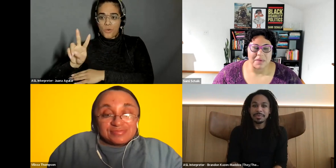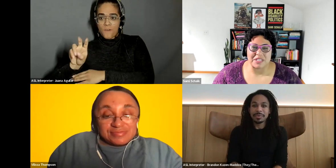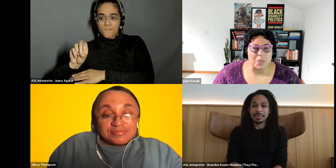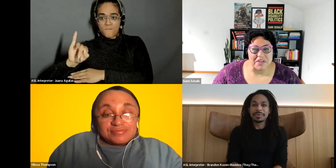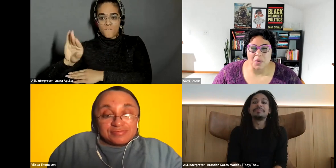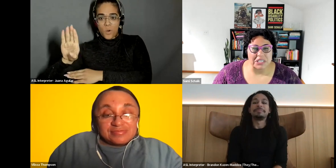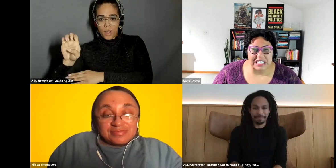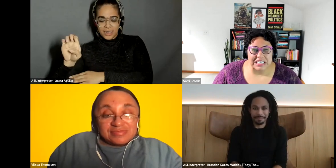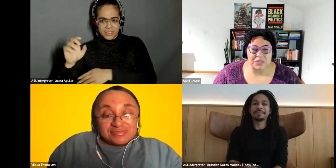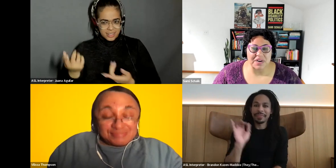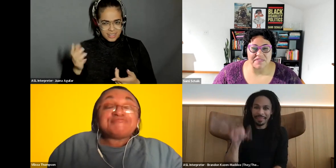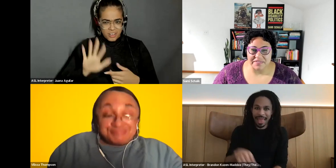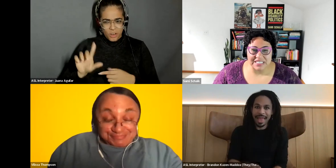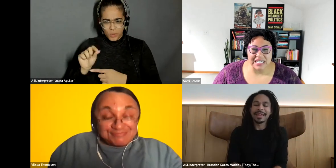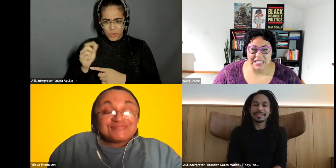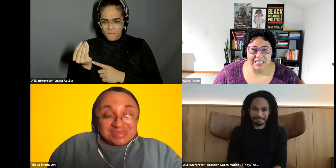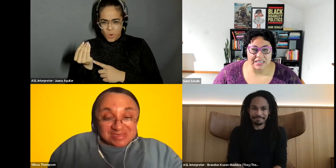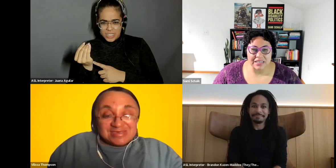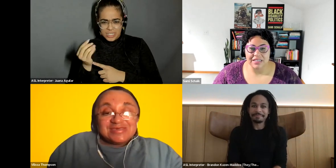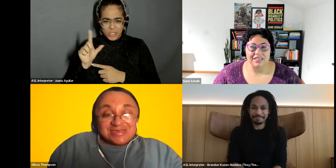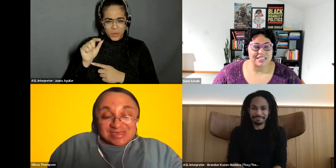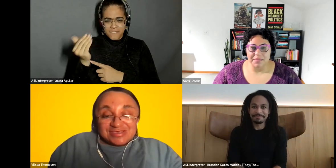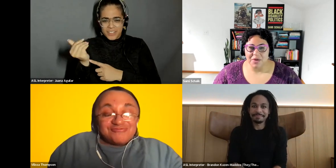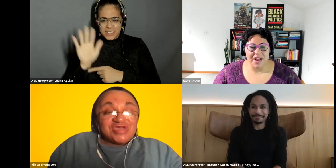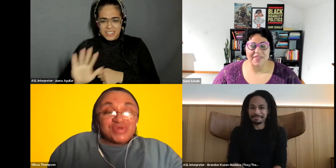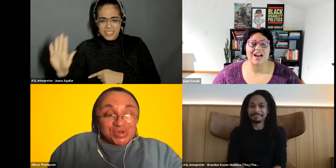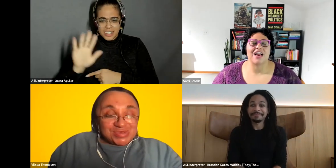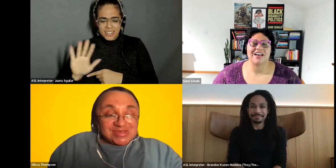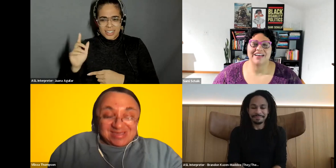Sami Schalk: maybe 2014, 2015. Vilissa Thompson: Yes.